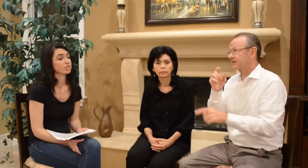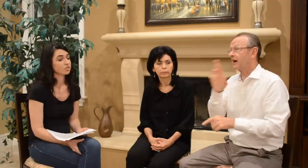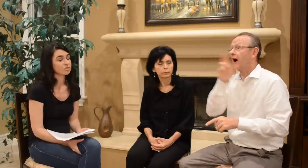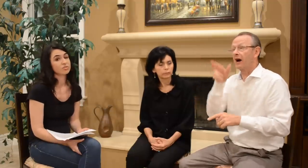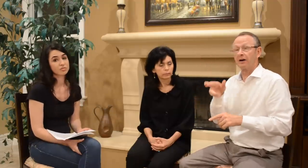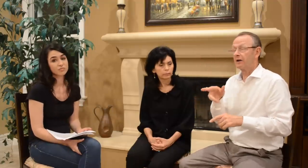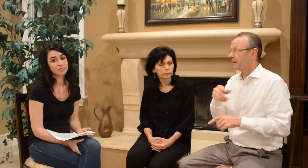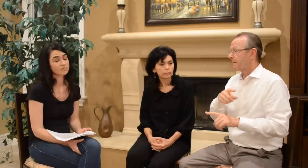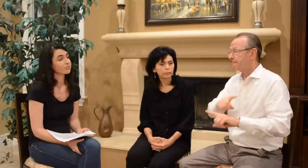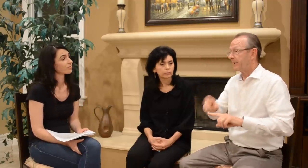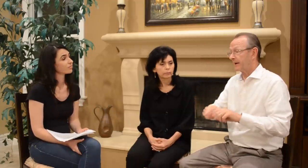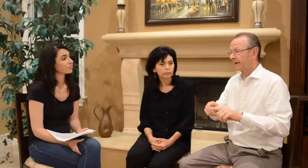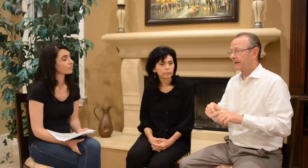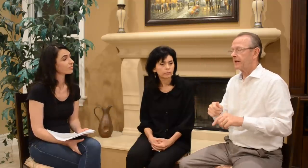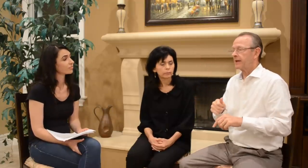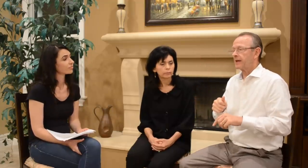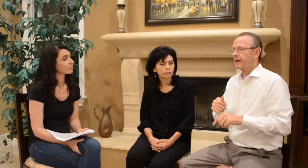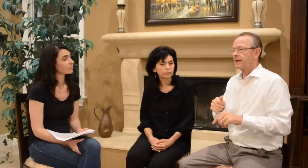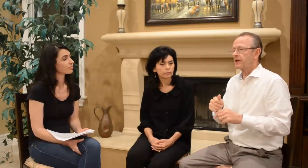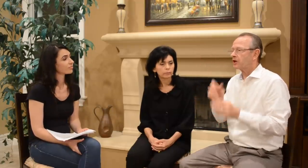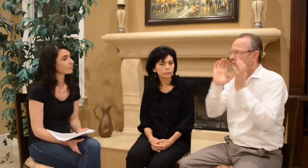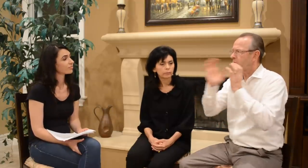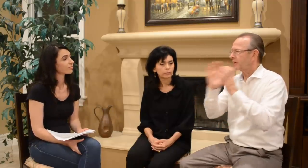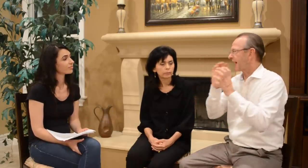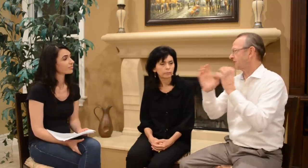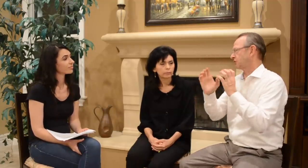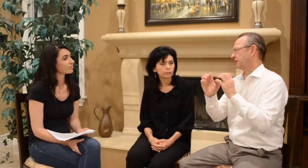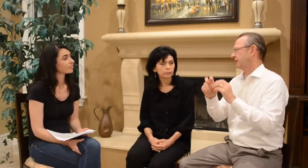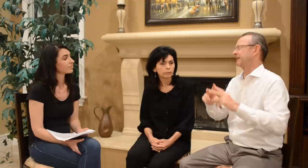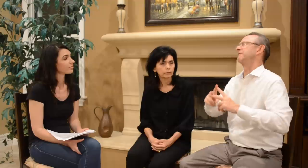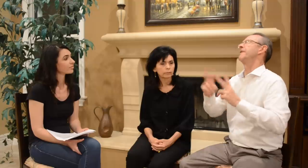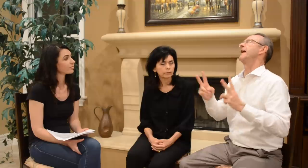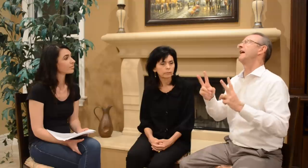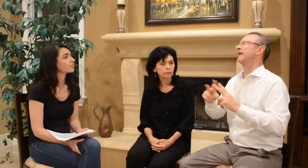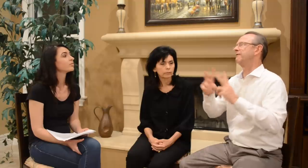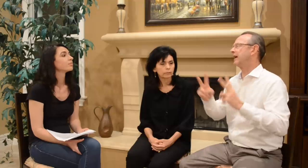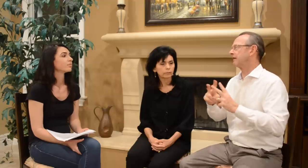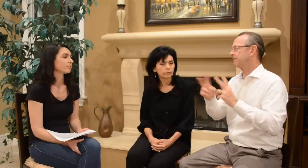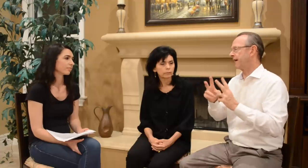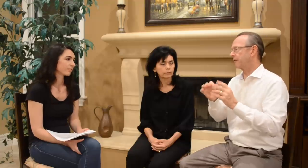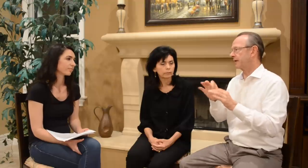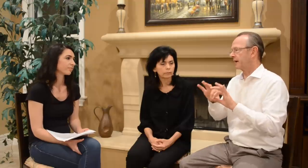Dad: rights are, but communication is very very very very important